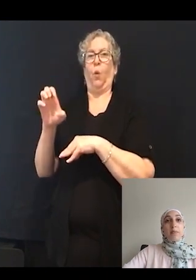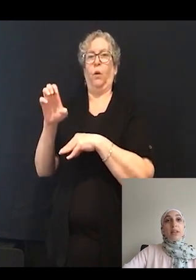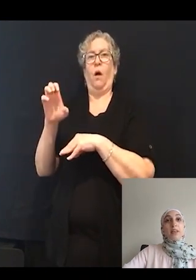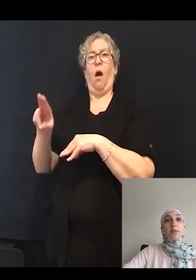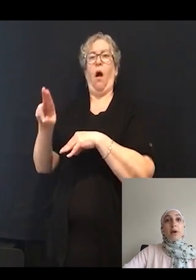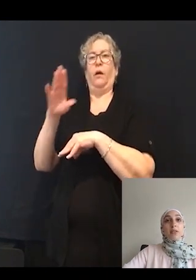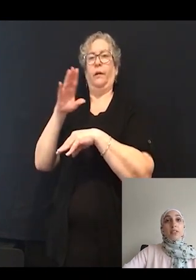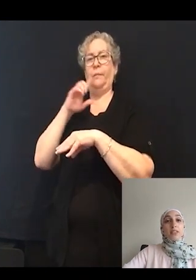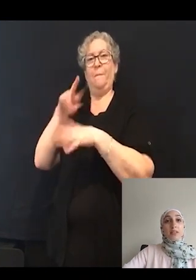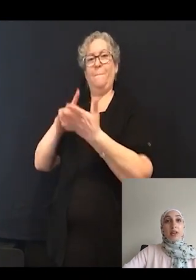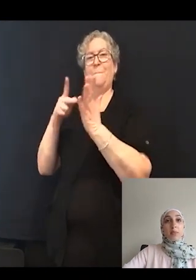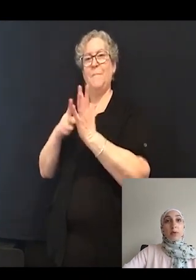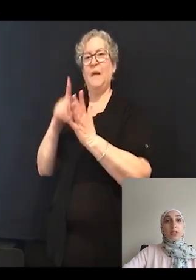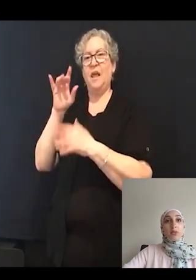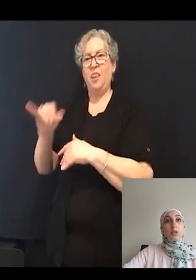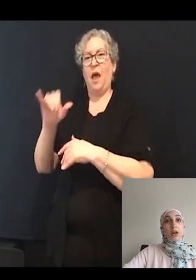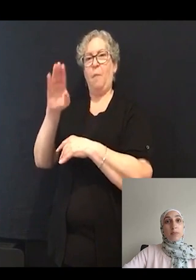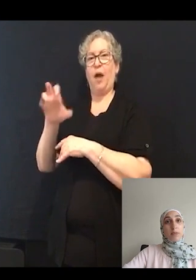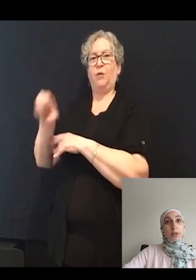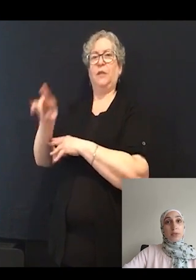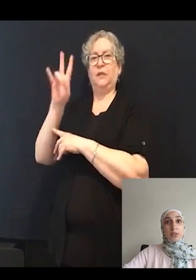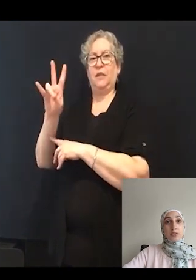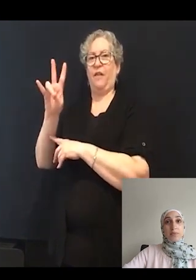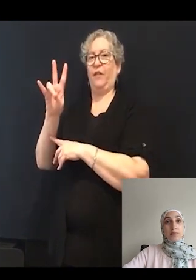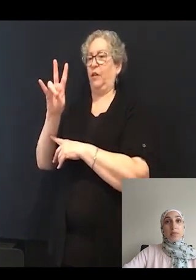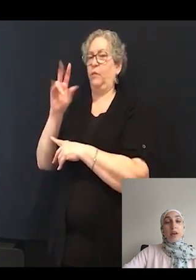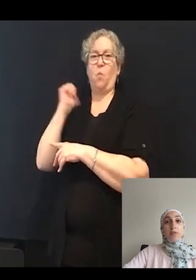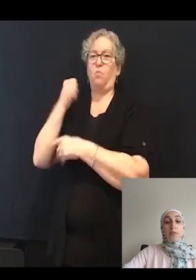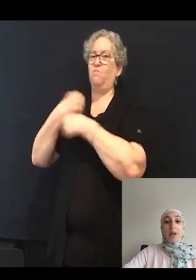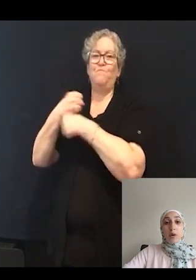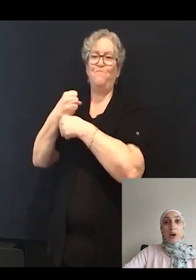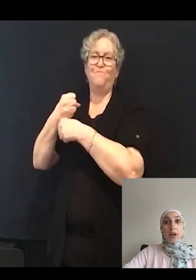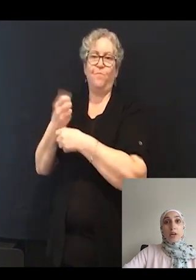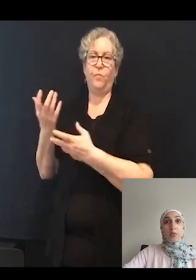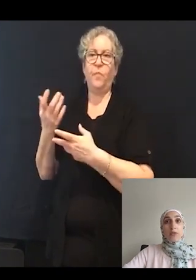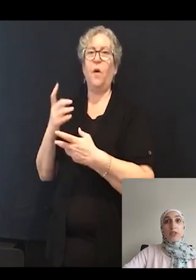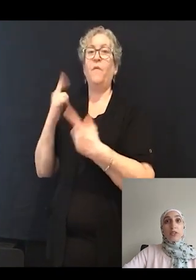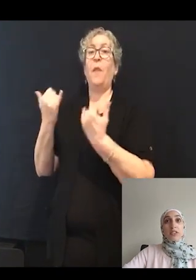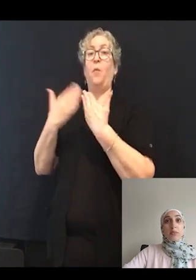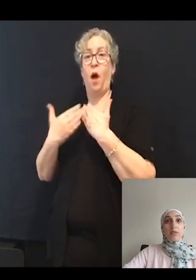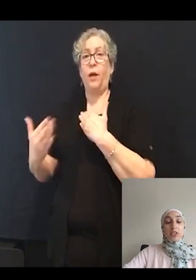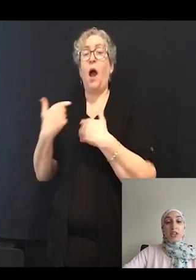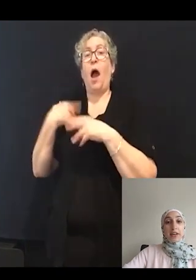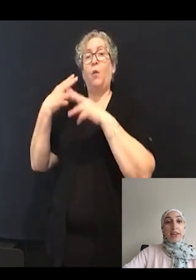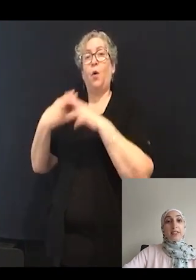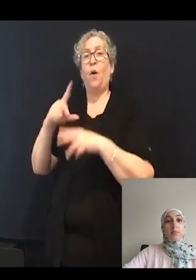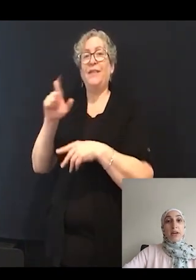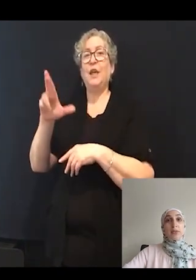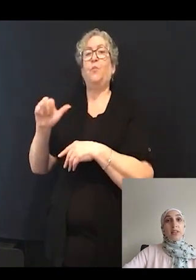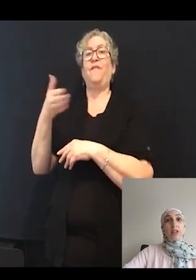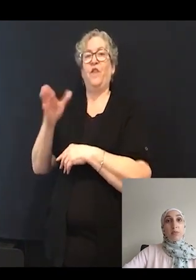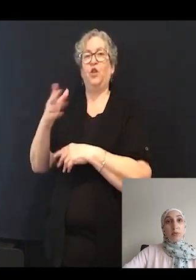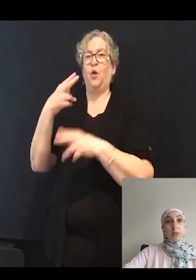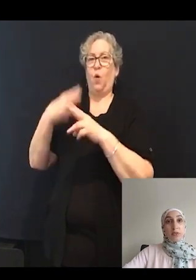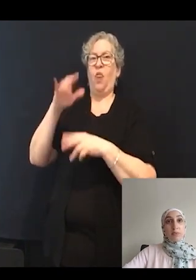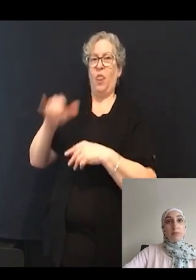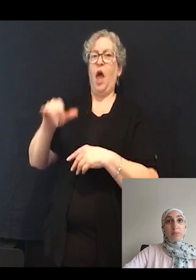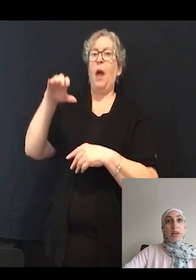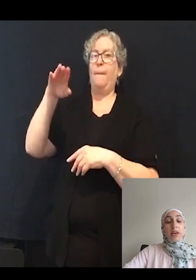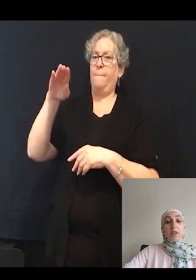Meaning that the myosin VIIA protein will not be produced. For now on, I'll refer to the zebrafish line as a myosin VIIA mutant.